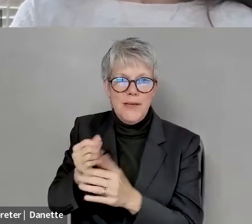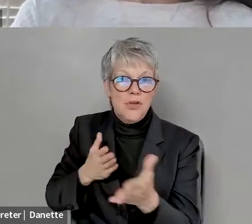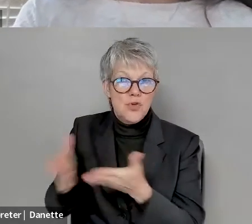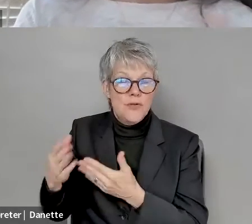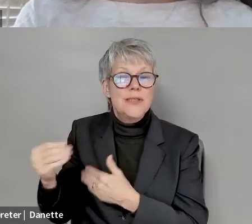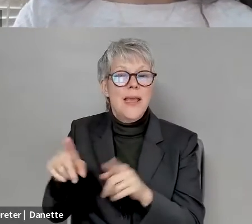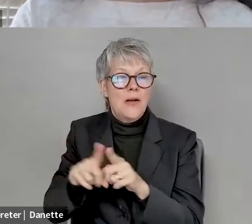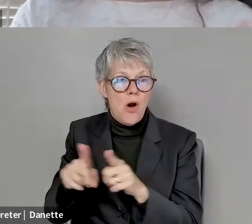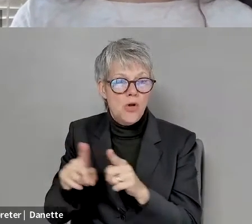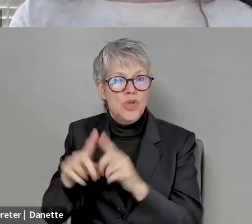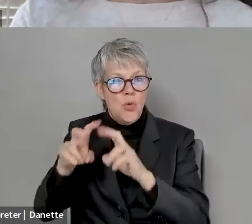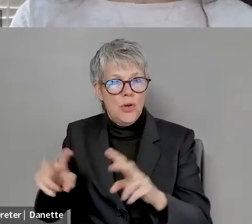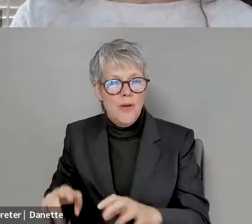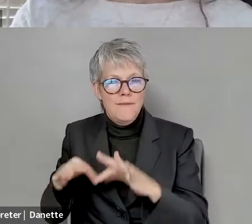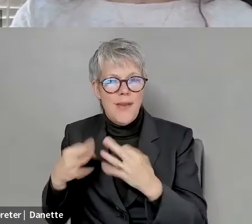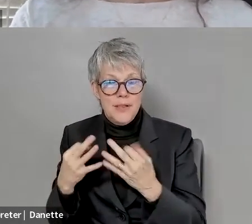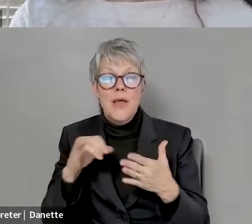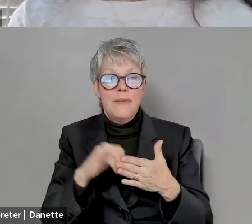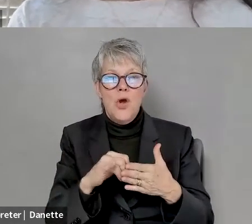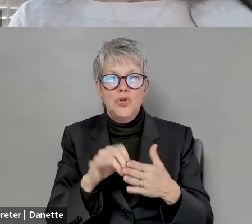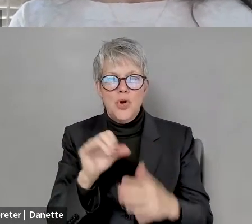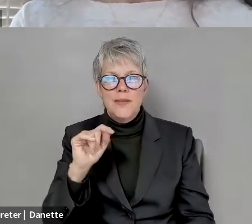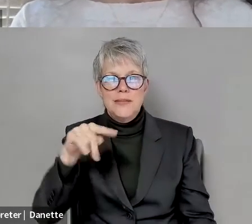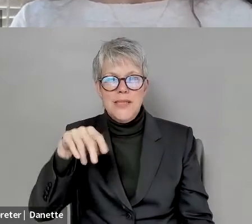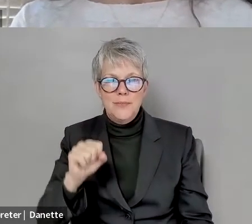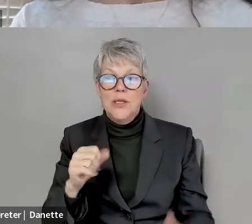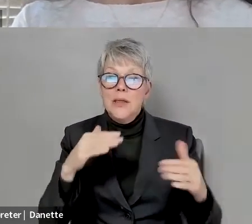and it sounds like those are the steps that are being taken next one,